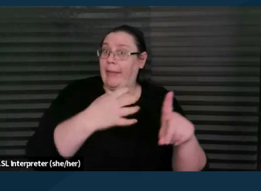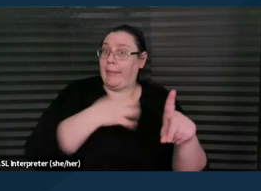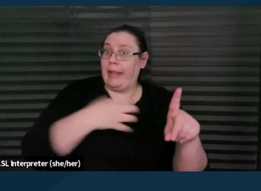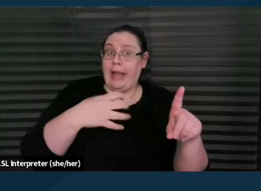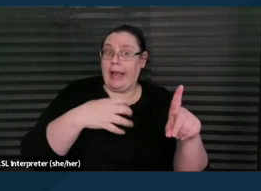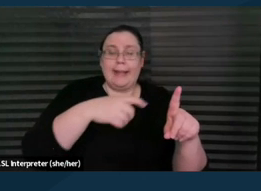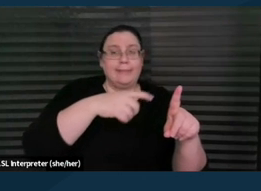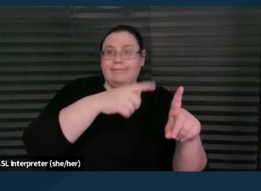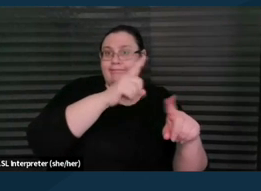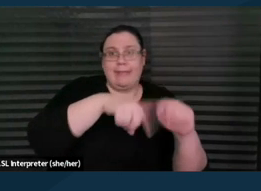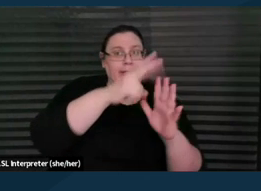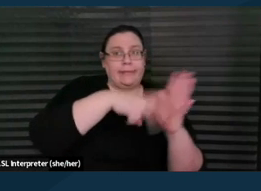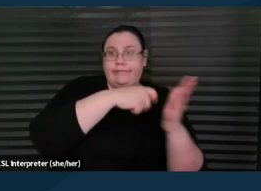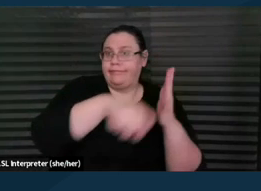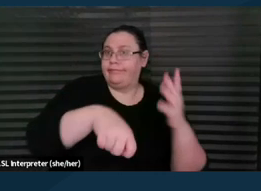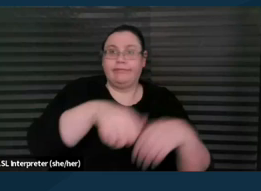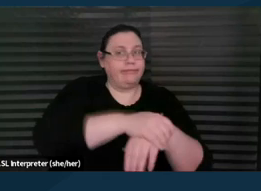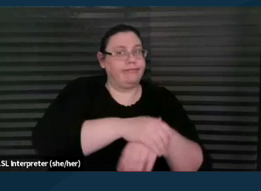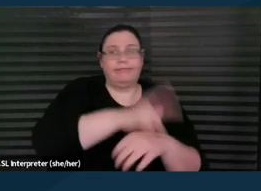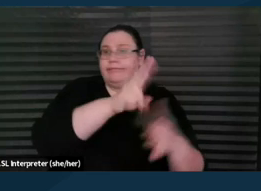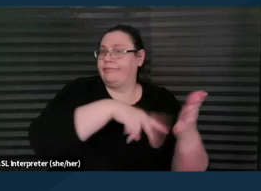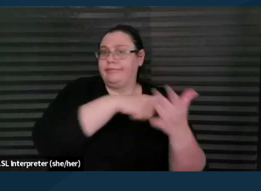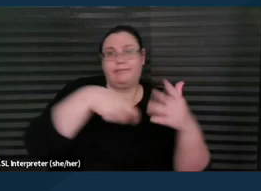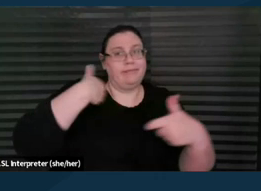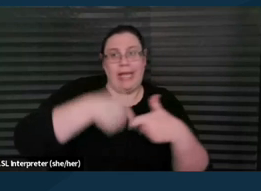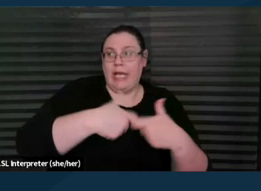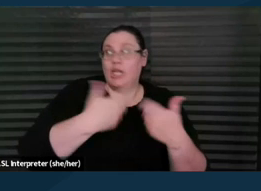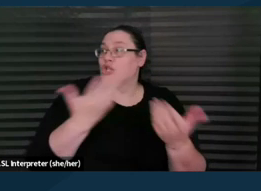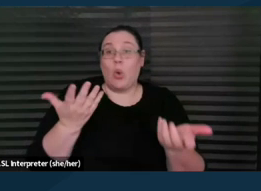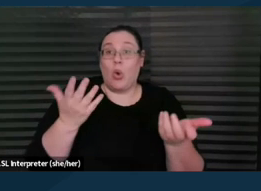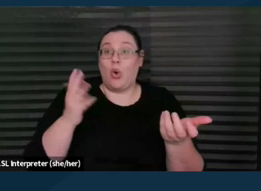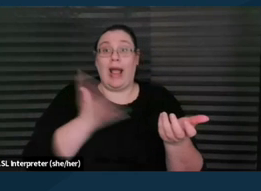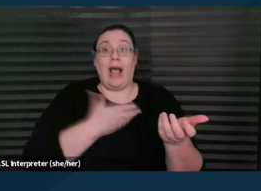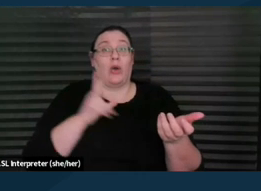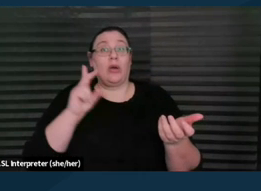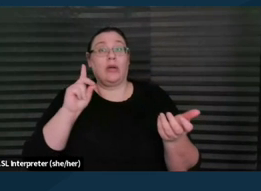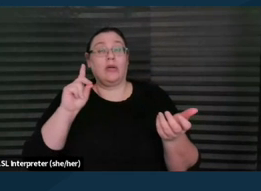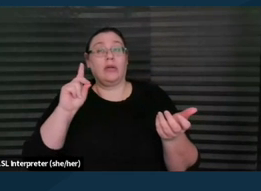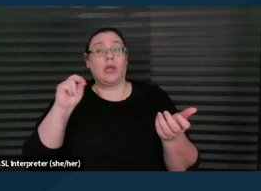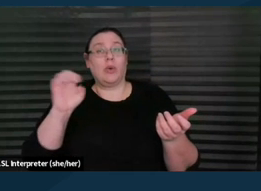in either English or Spanish." Or, you know, "Guess what? Our Department of Education doesn't have this form available